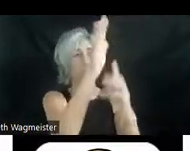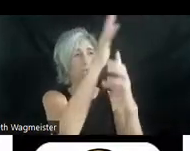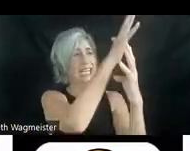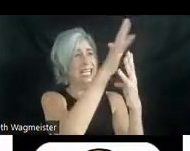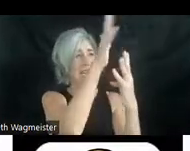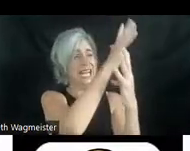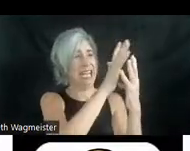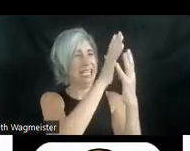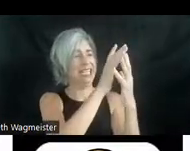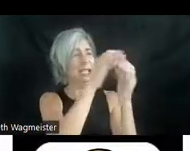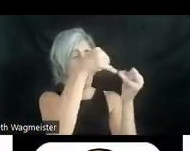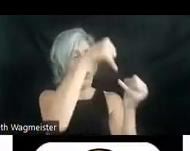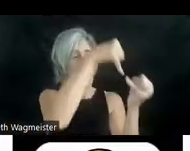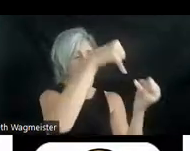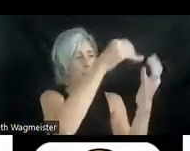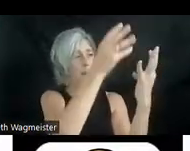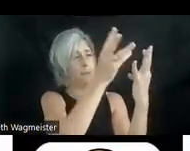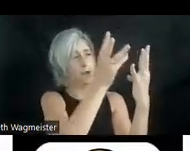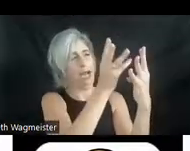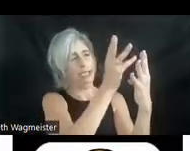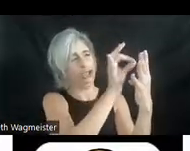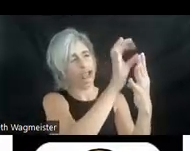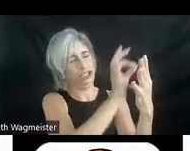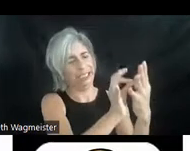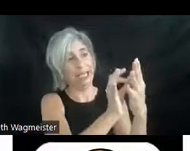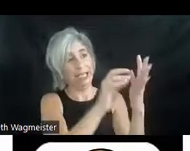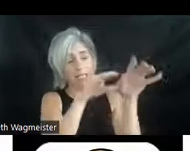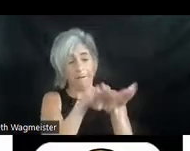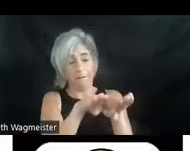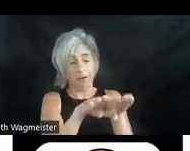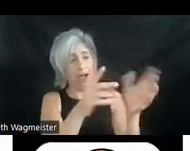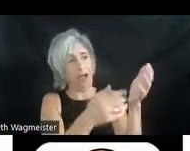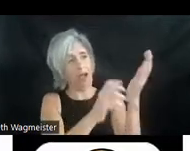of smaller branches. Gaining his footing, Mohammed stands upright and cocks his head